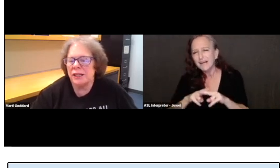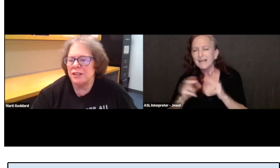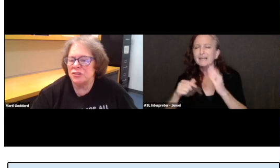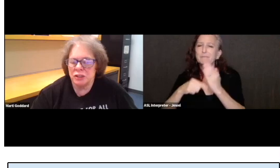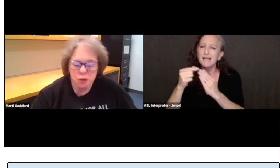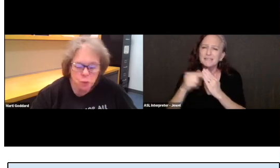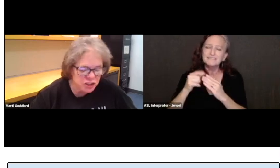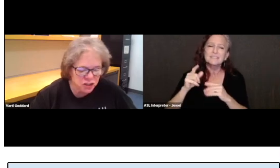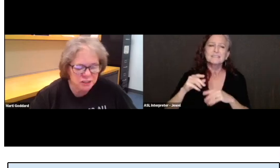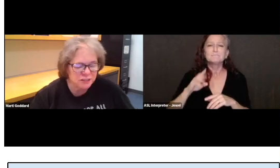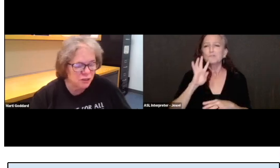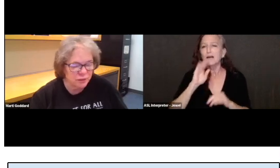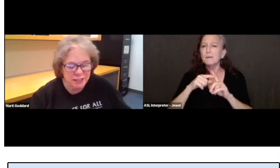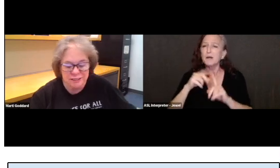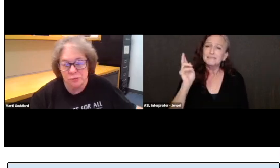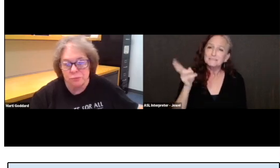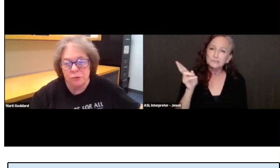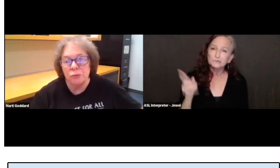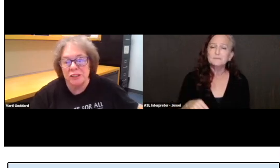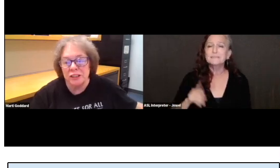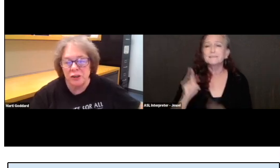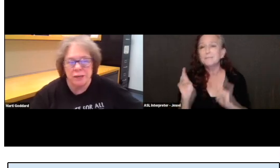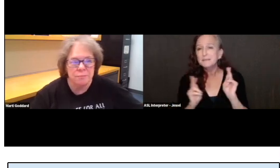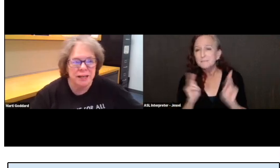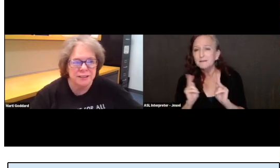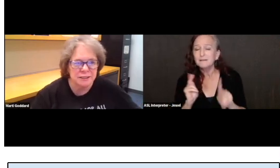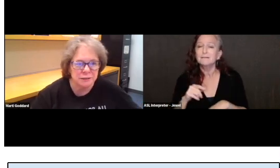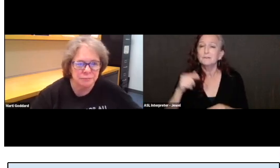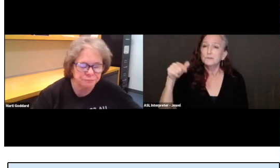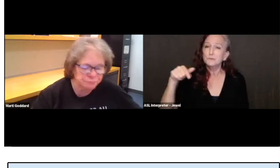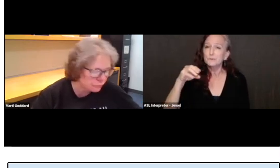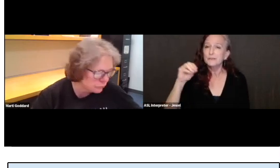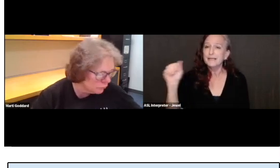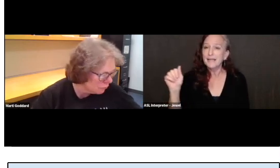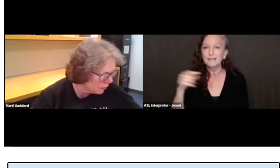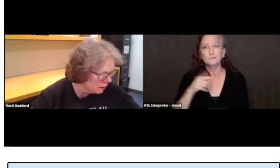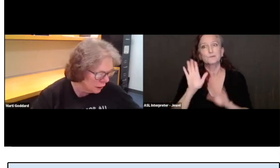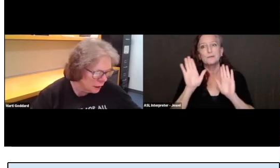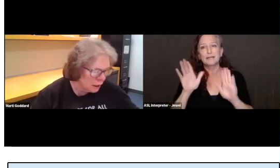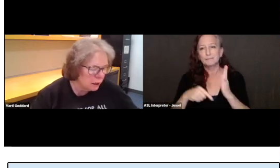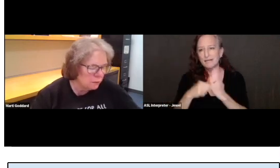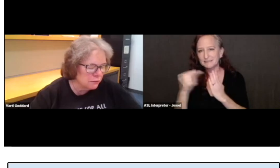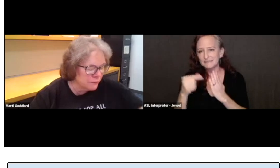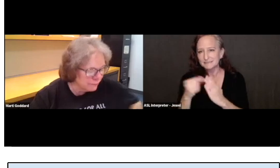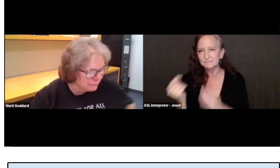and answering questions so that's a really great magazine.